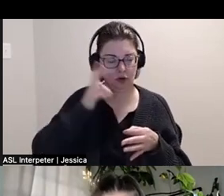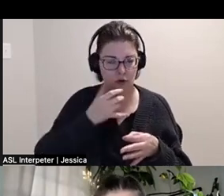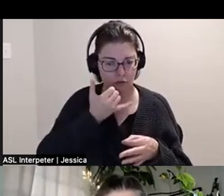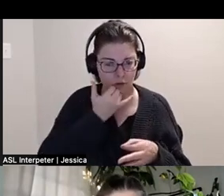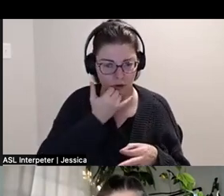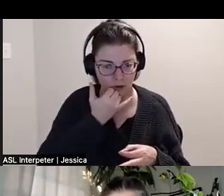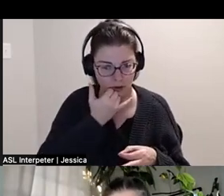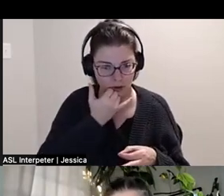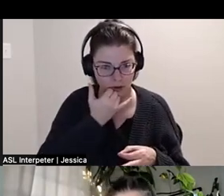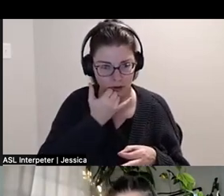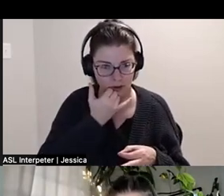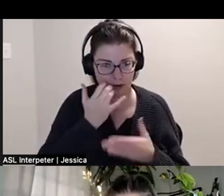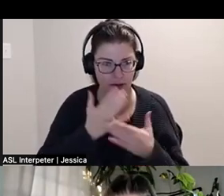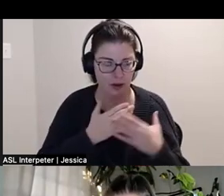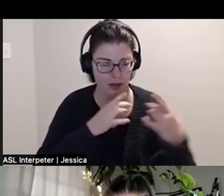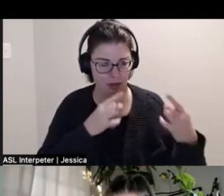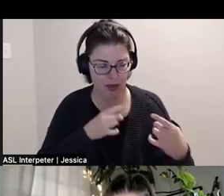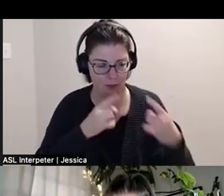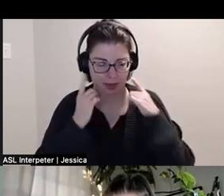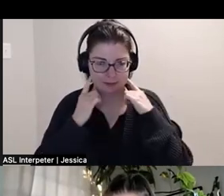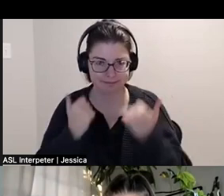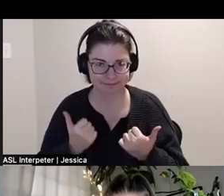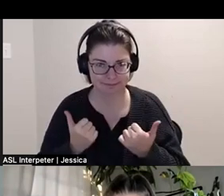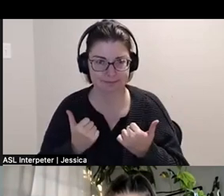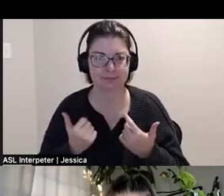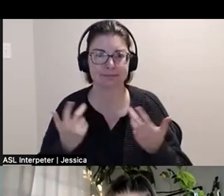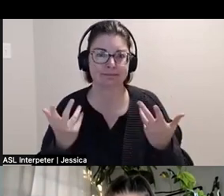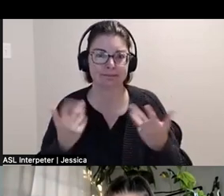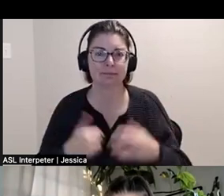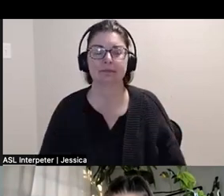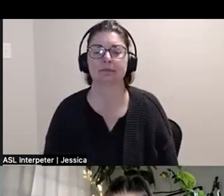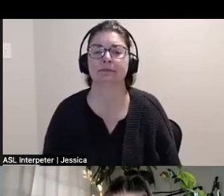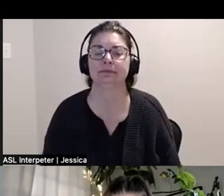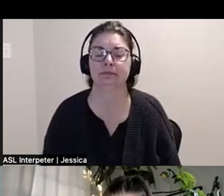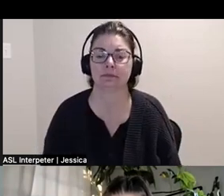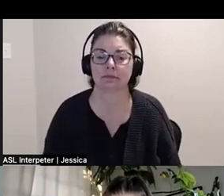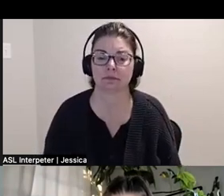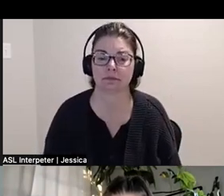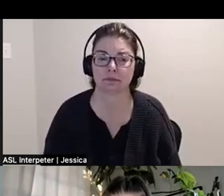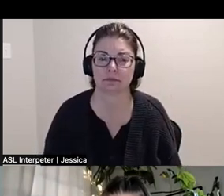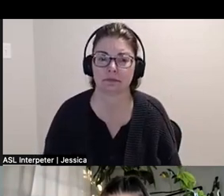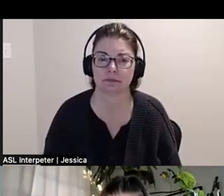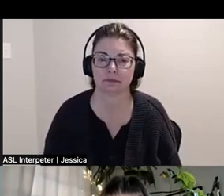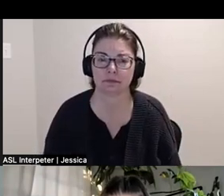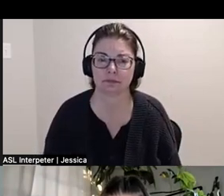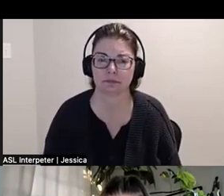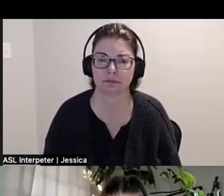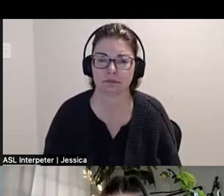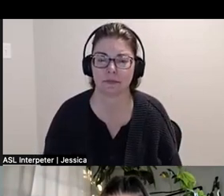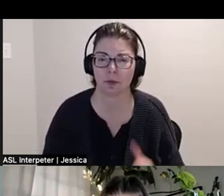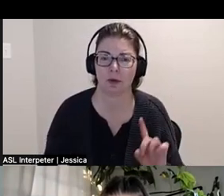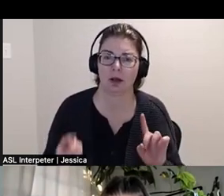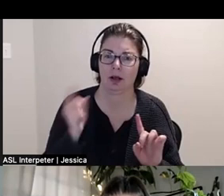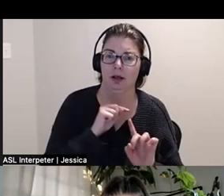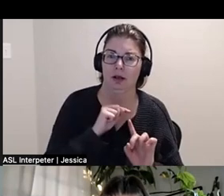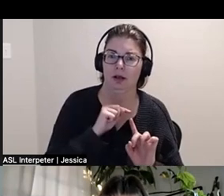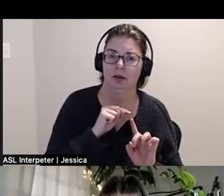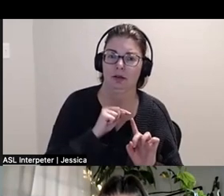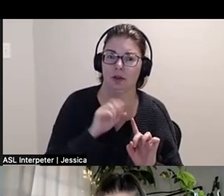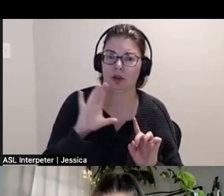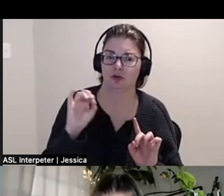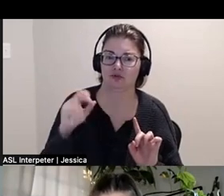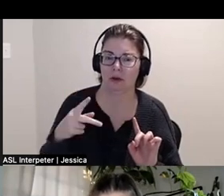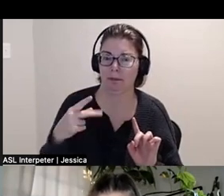And this is part of the struggle of having shitty hearing but I wanted to just say that like a crip hack for me